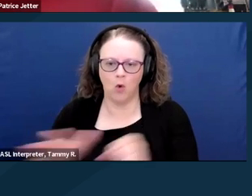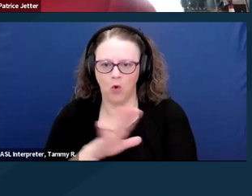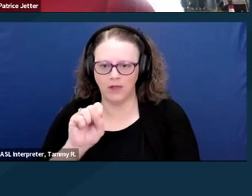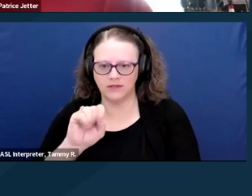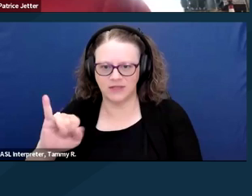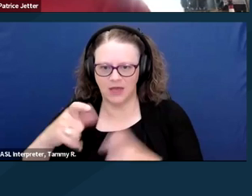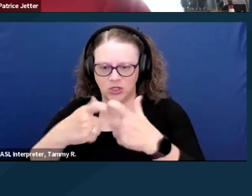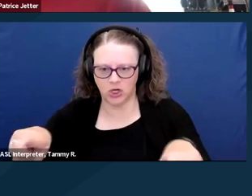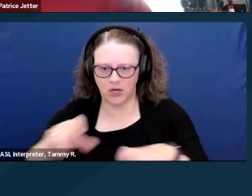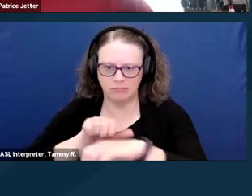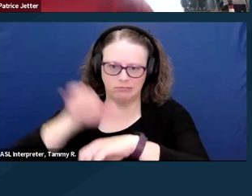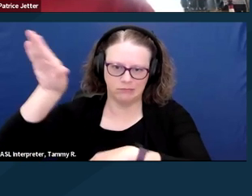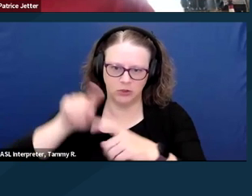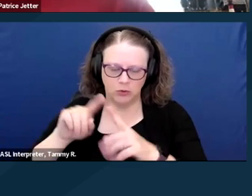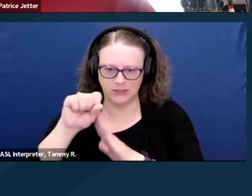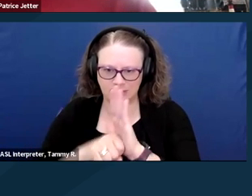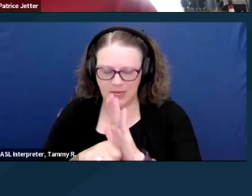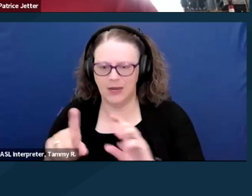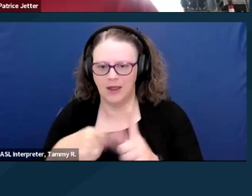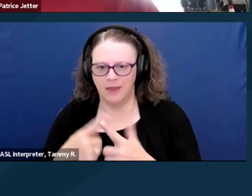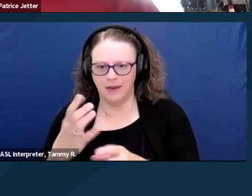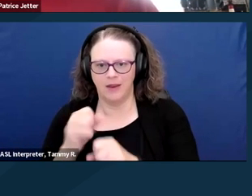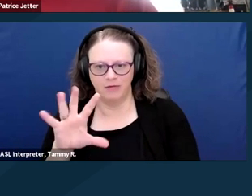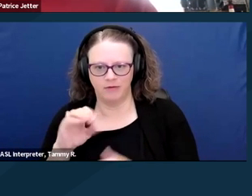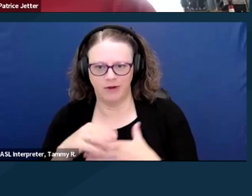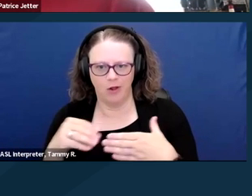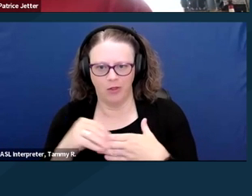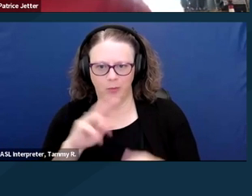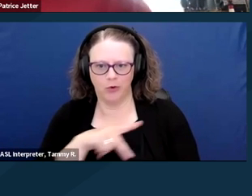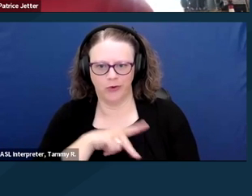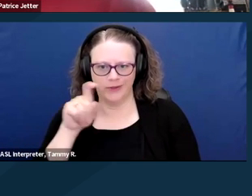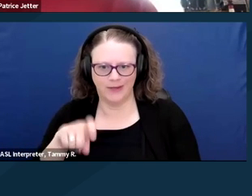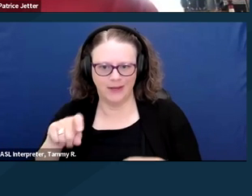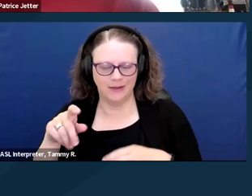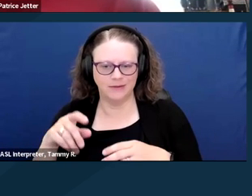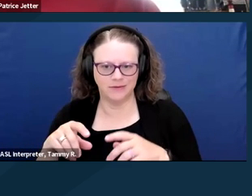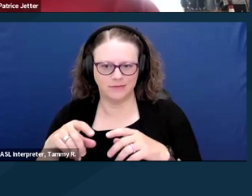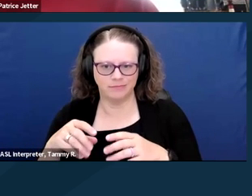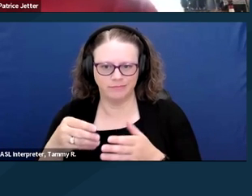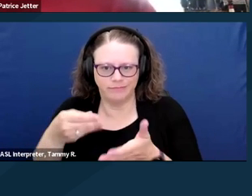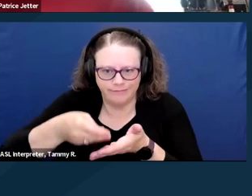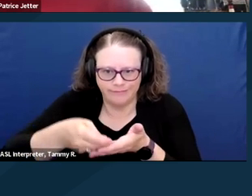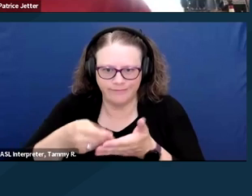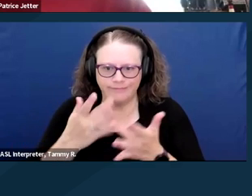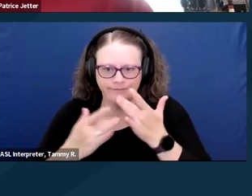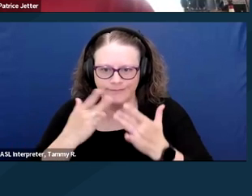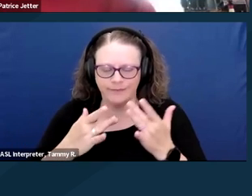I found out my sister helped mom with rent when I was away because SSI checks